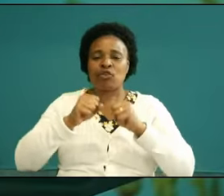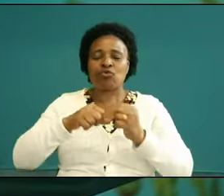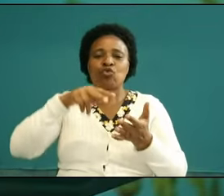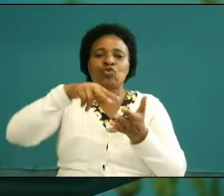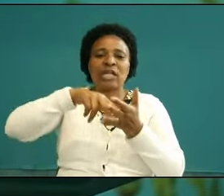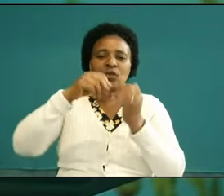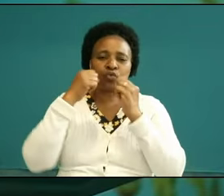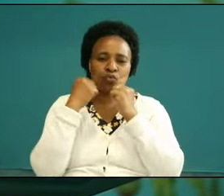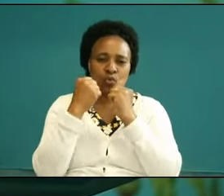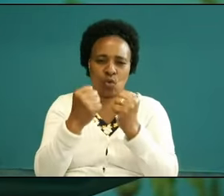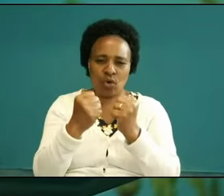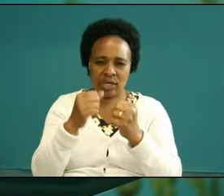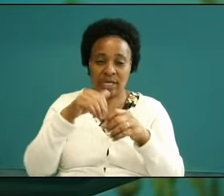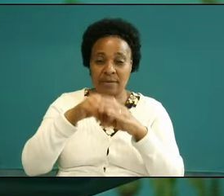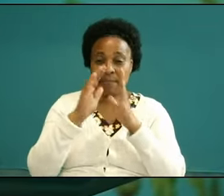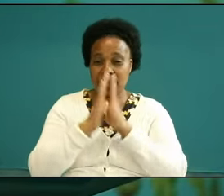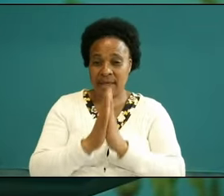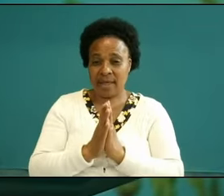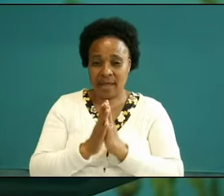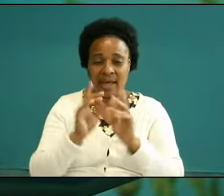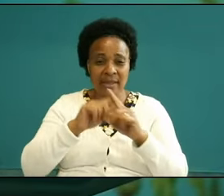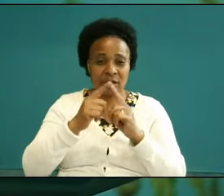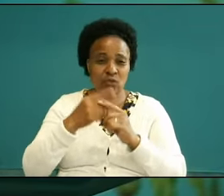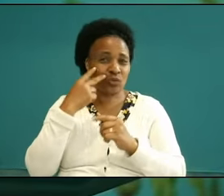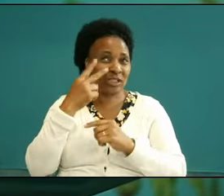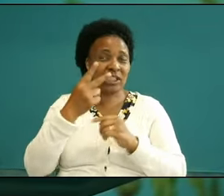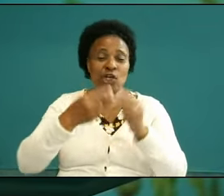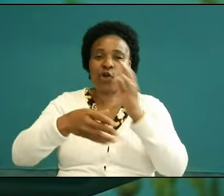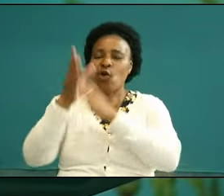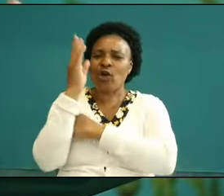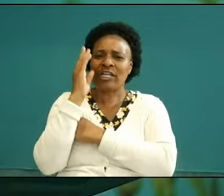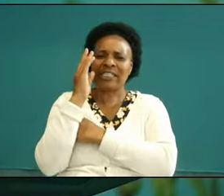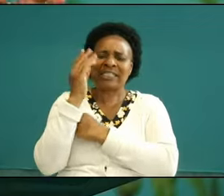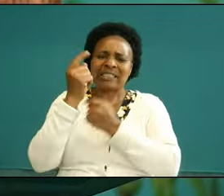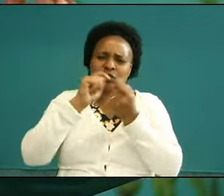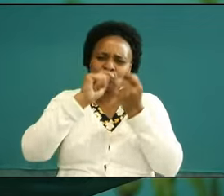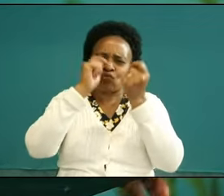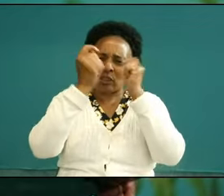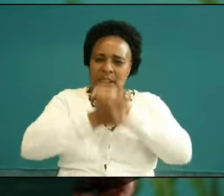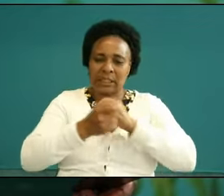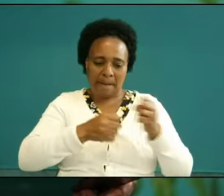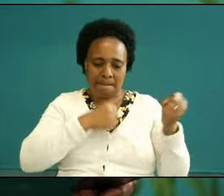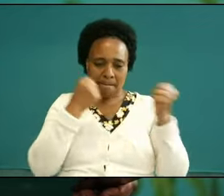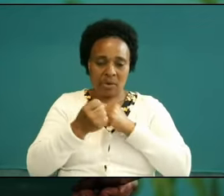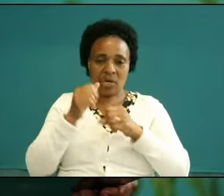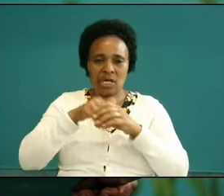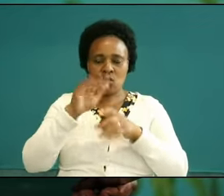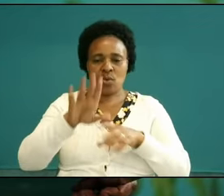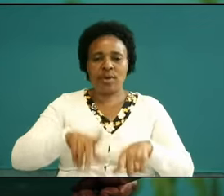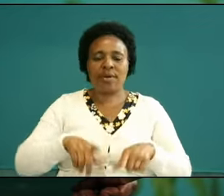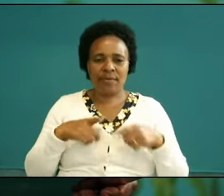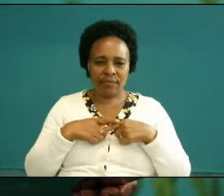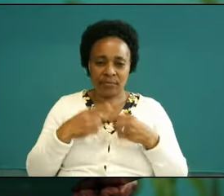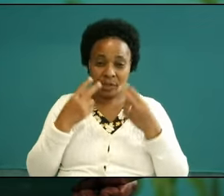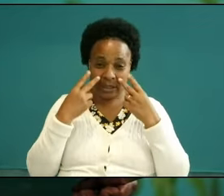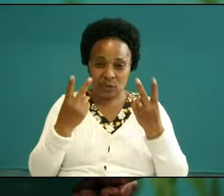strong in prayer to see God's transforming power at work you see Ephesians chapter 6